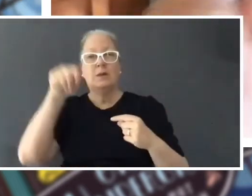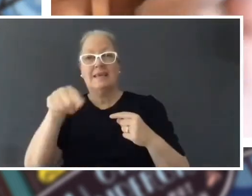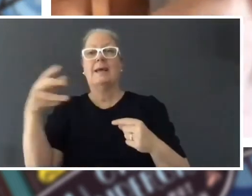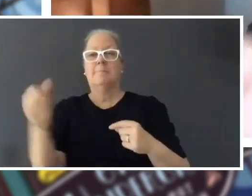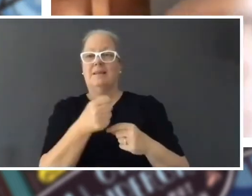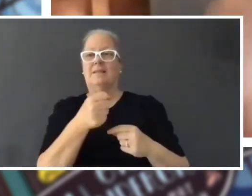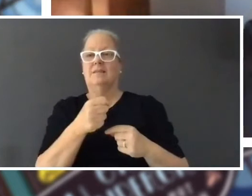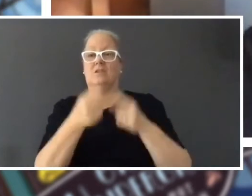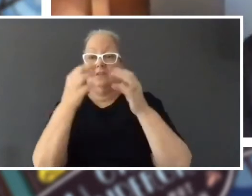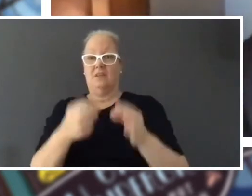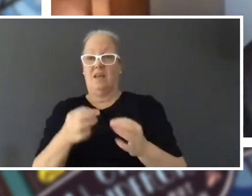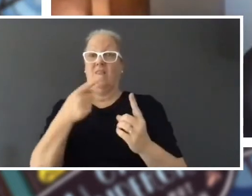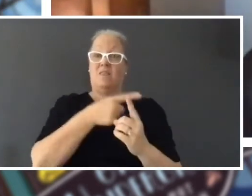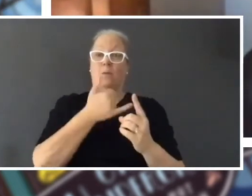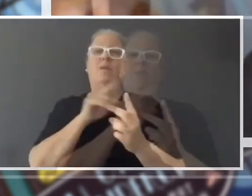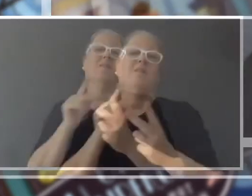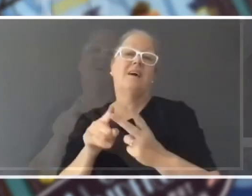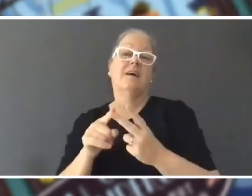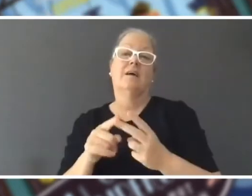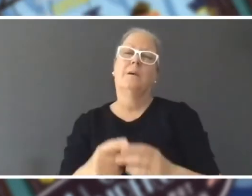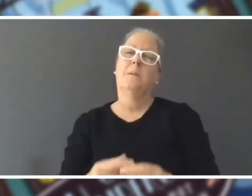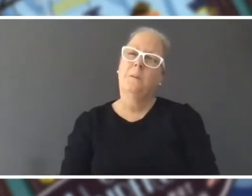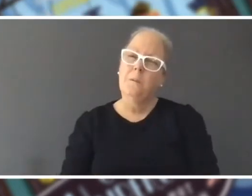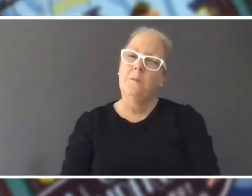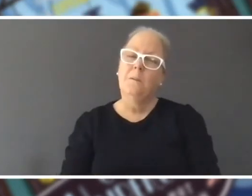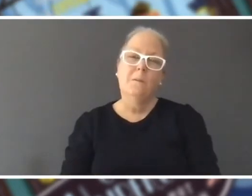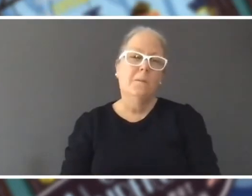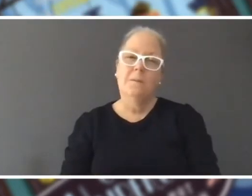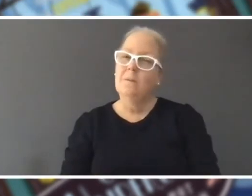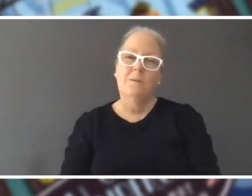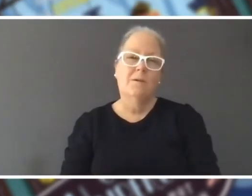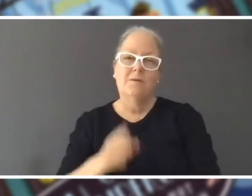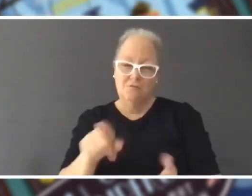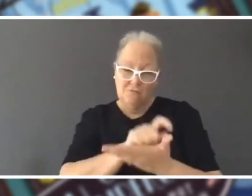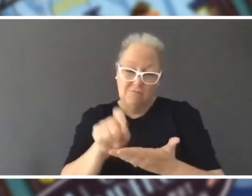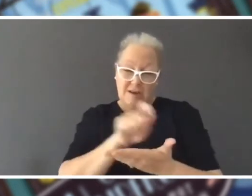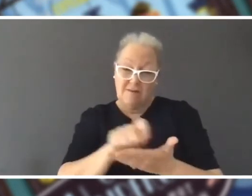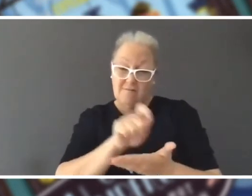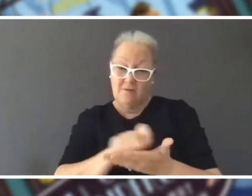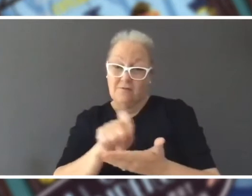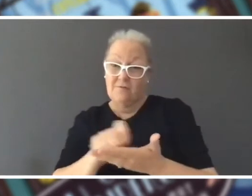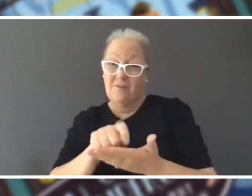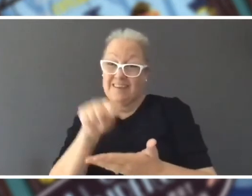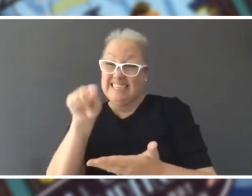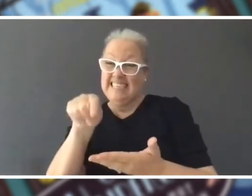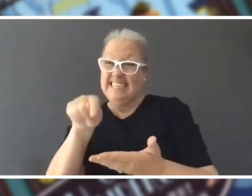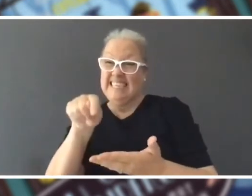he would make. Tess: Whoa, that's amazing. Writing right into a point and then just letting it go, take itself